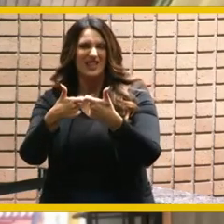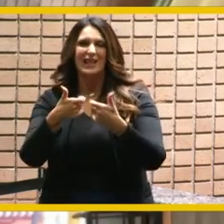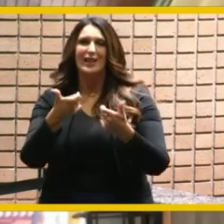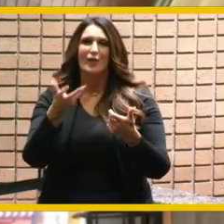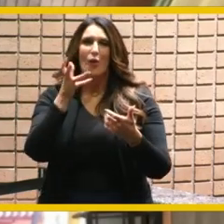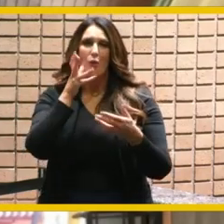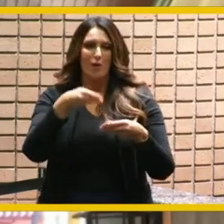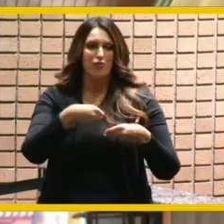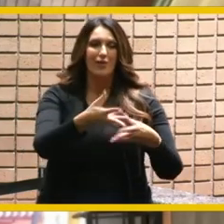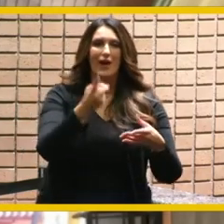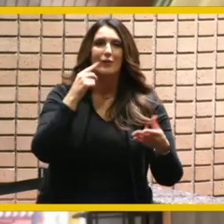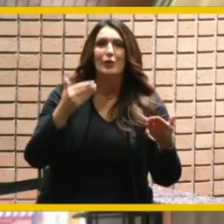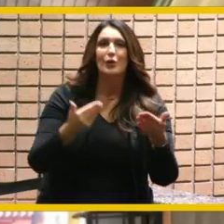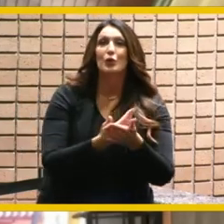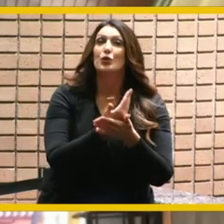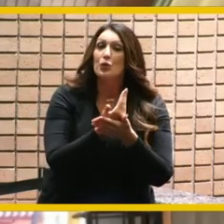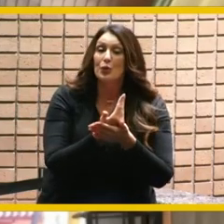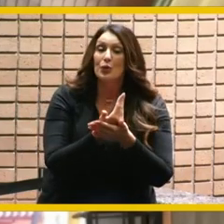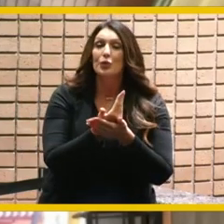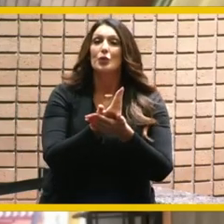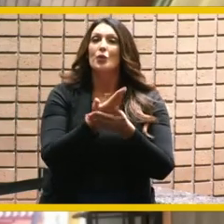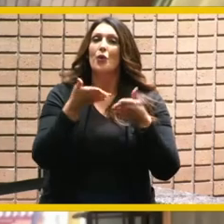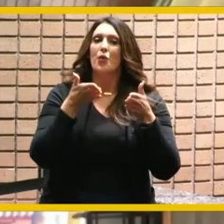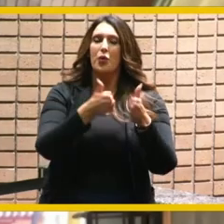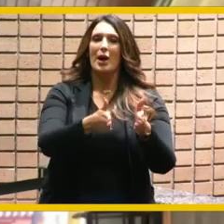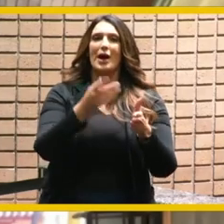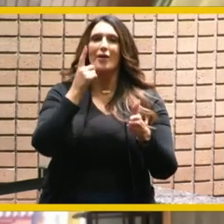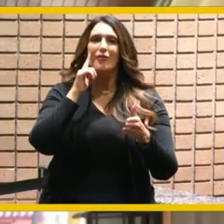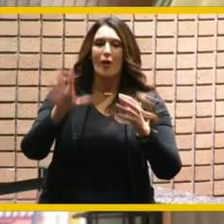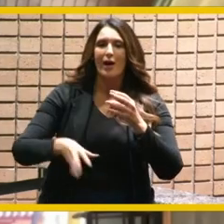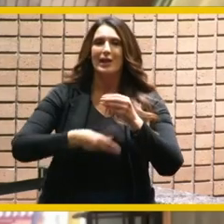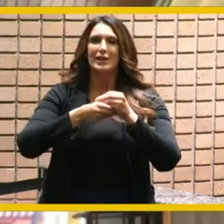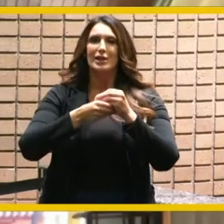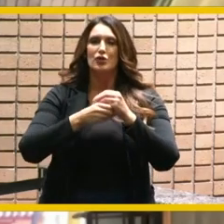to add redundancy and provide additional security for our businesses and our homes